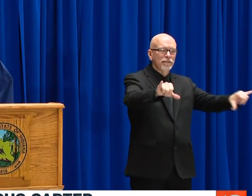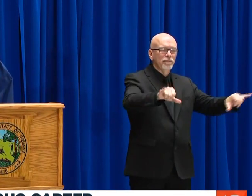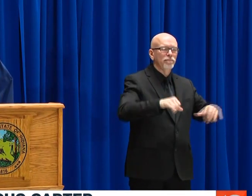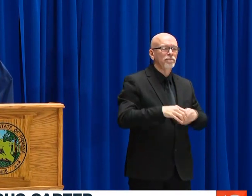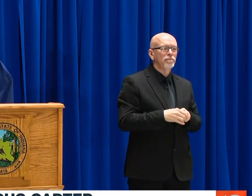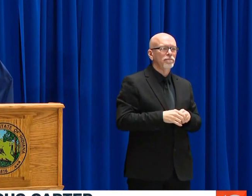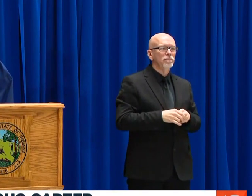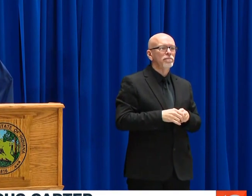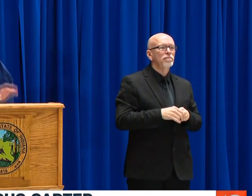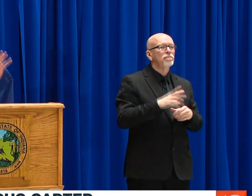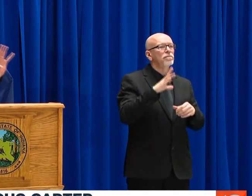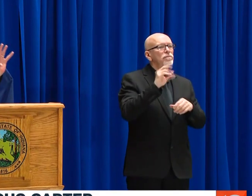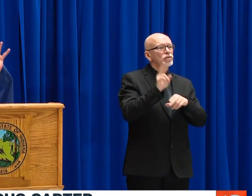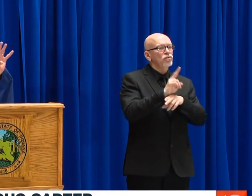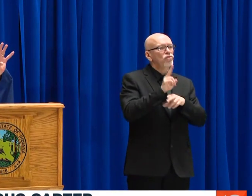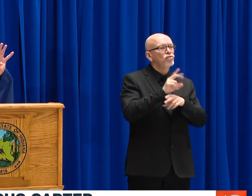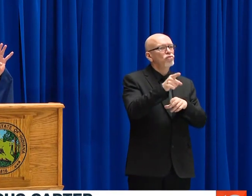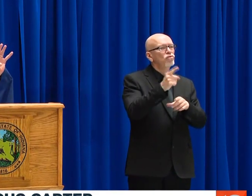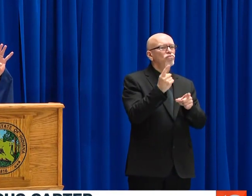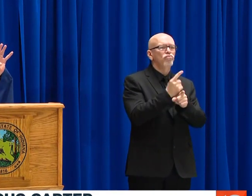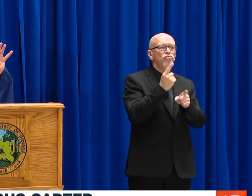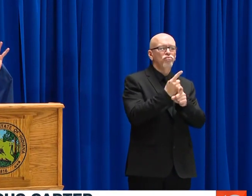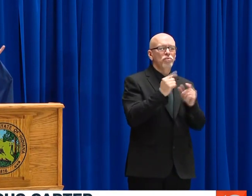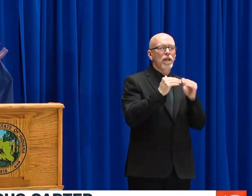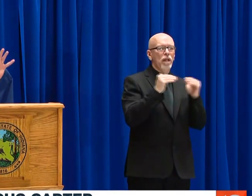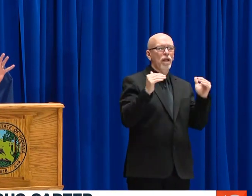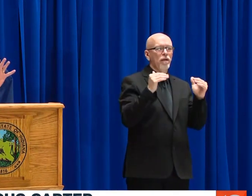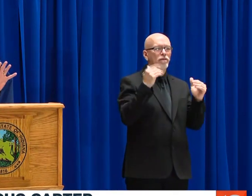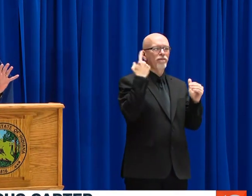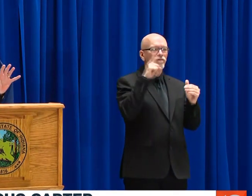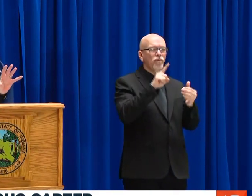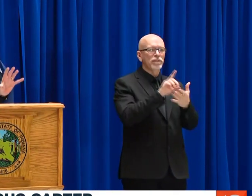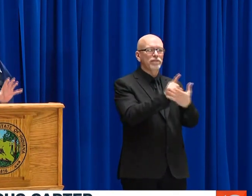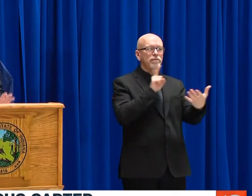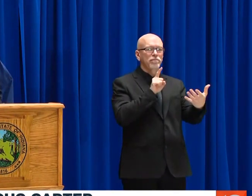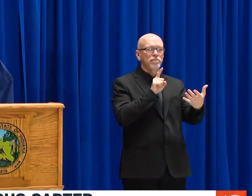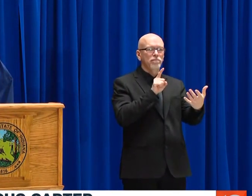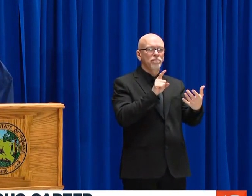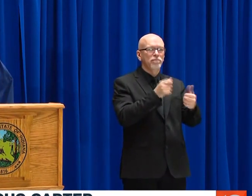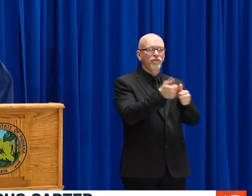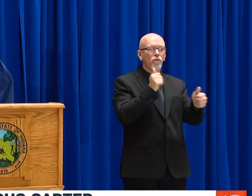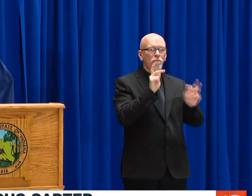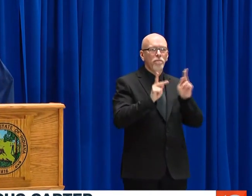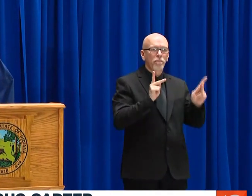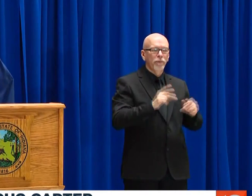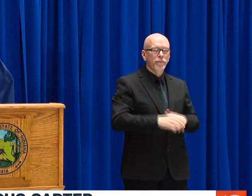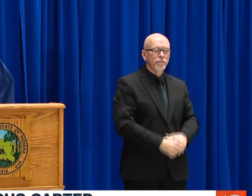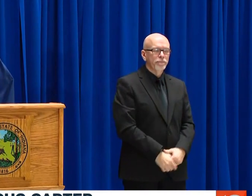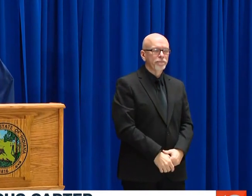APPROACH WITH THE INTENT OF ENSURING THE MAXIMUM NUMBER OF PEOPLE SELF ISOLATE.